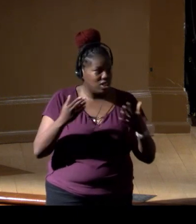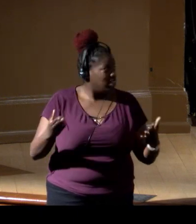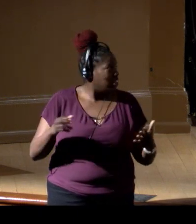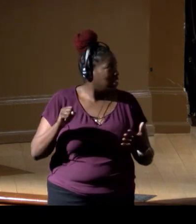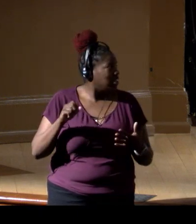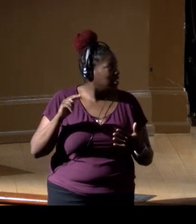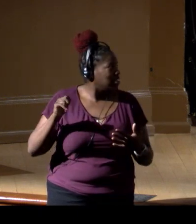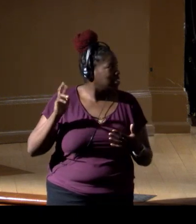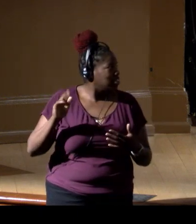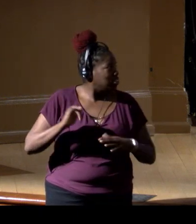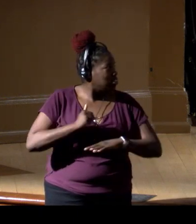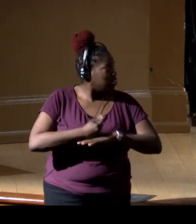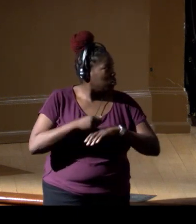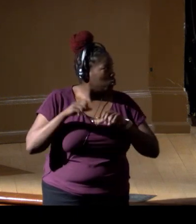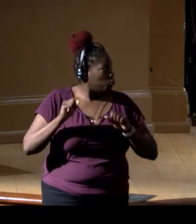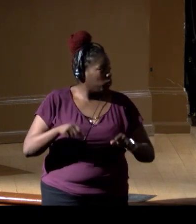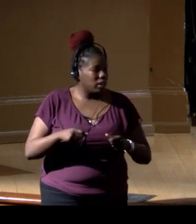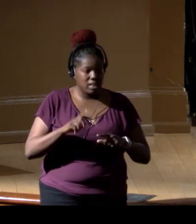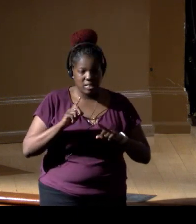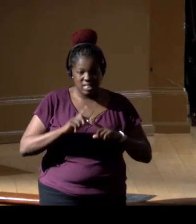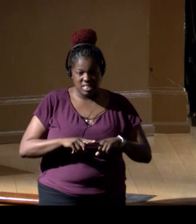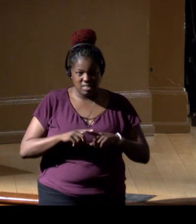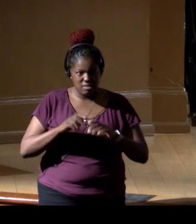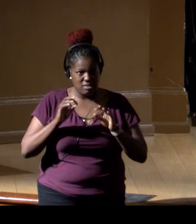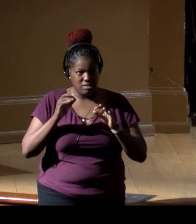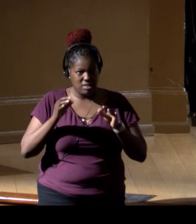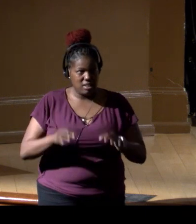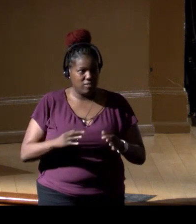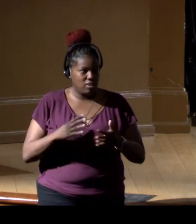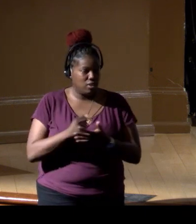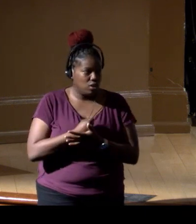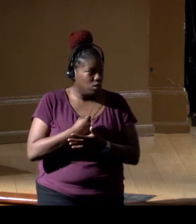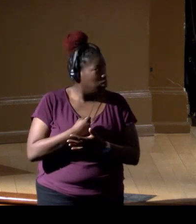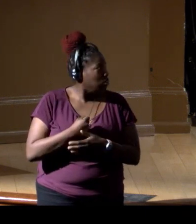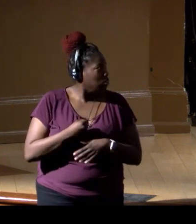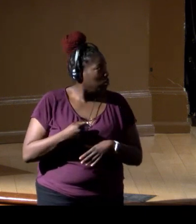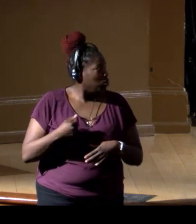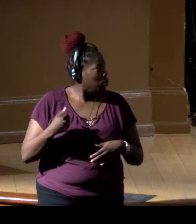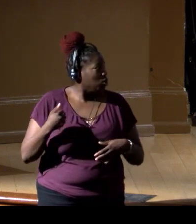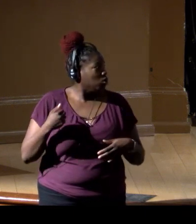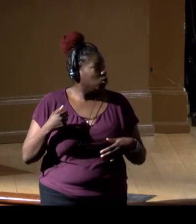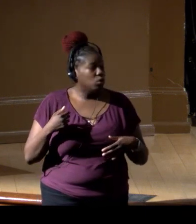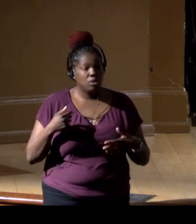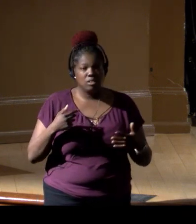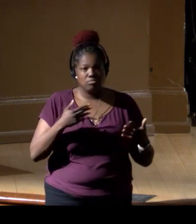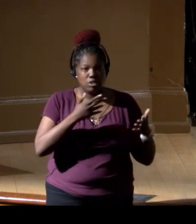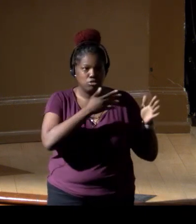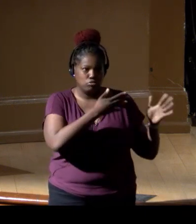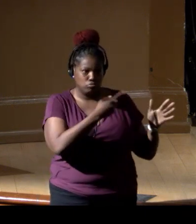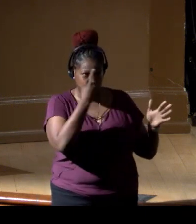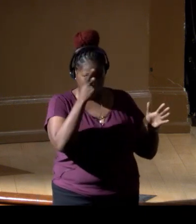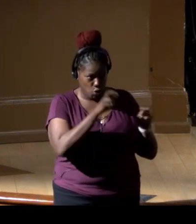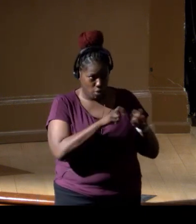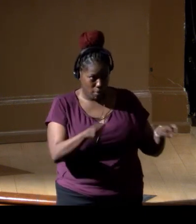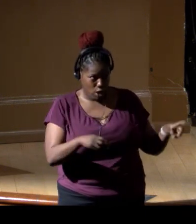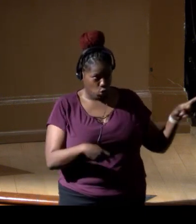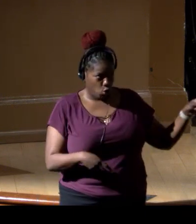in existence that we can absolutely leverage. I think we're past halfway at many, many instances. So let's give the panel a round of applause.